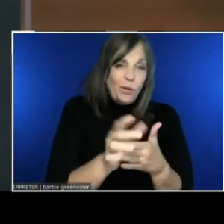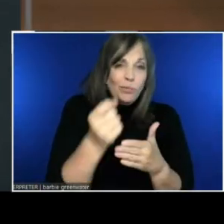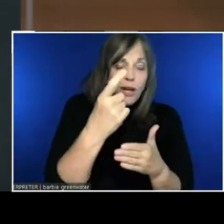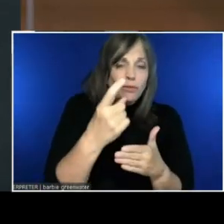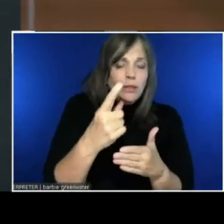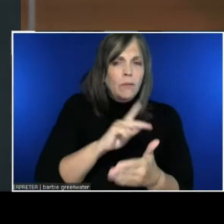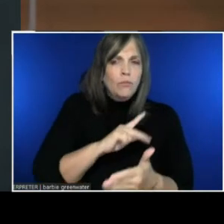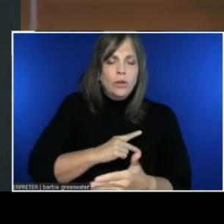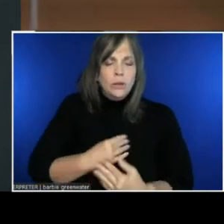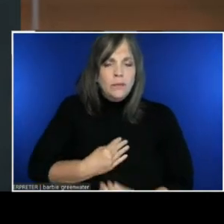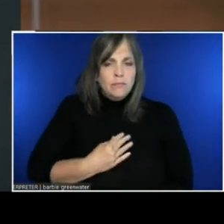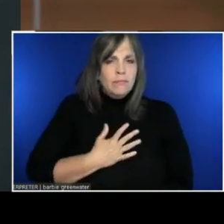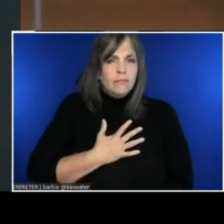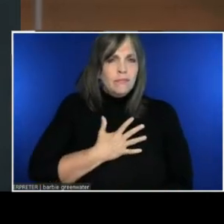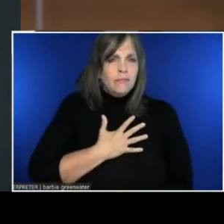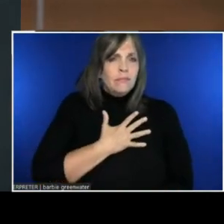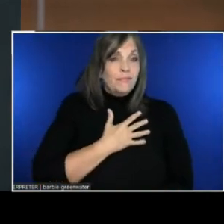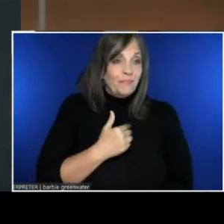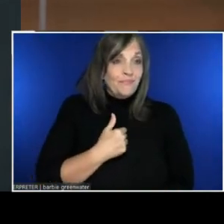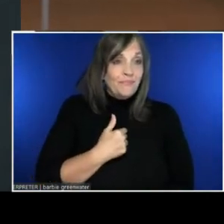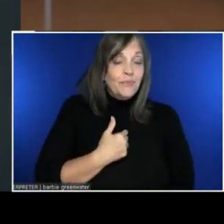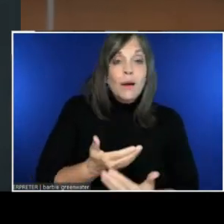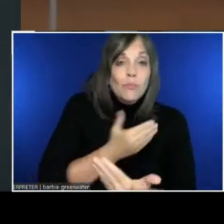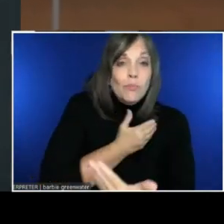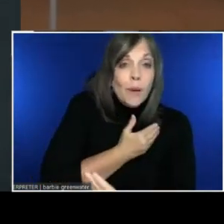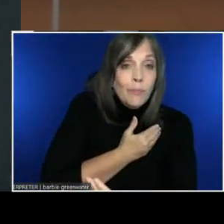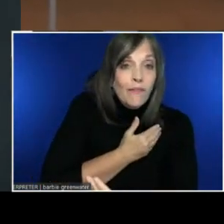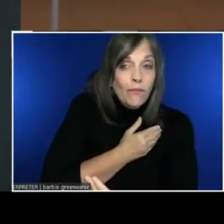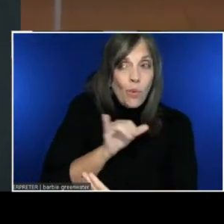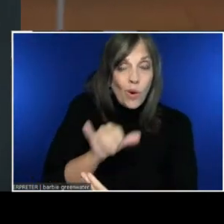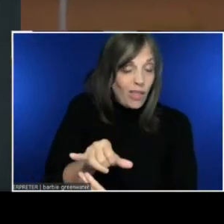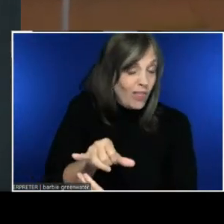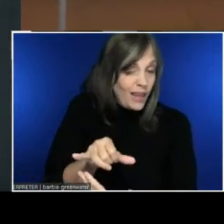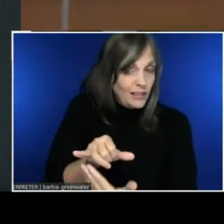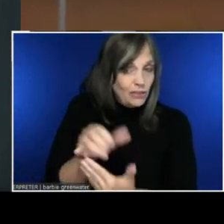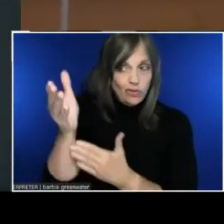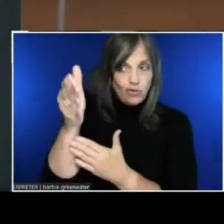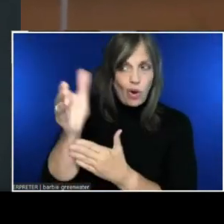And I will say, before I saw this talk, and some of the others that were presented at